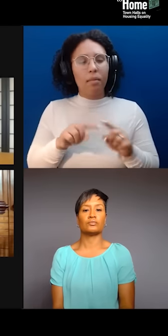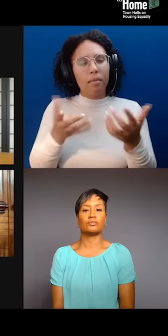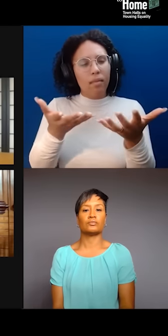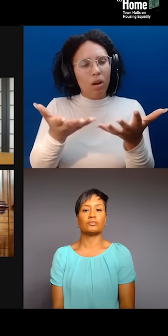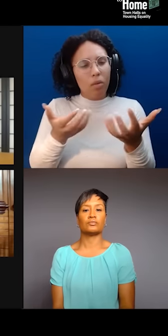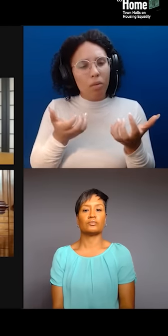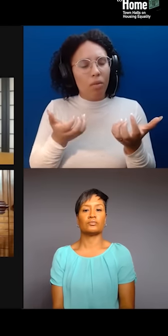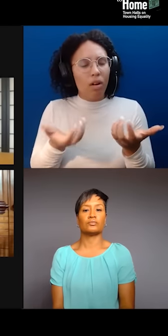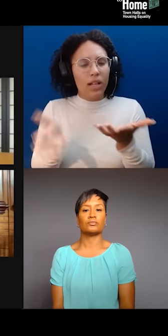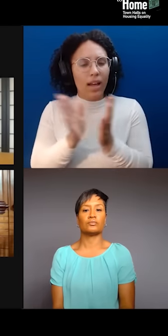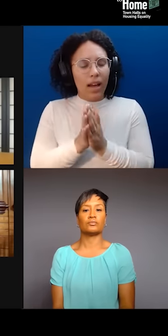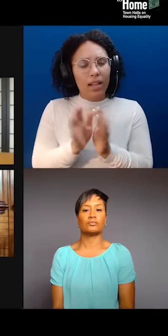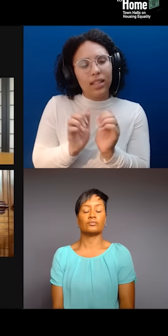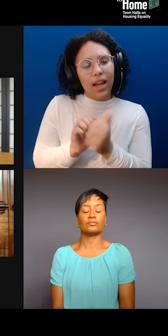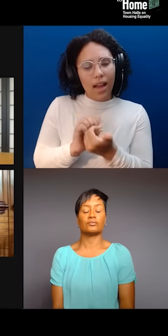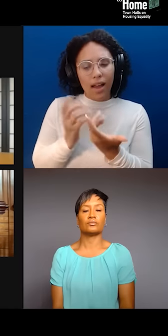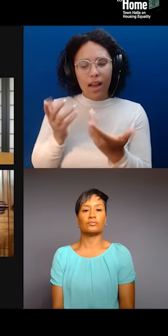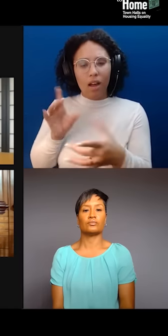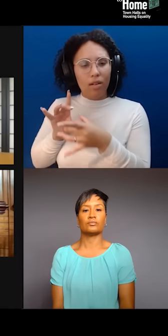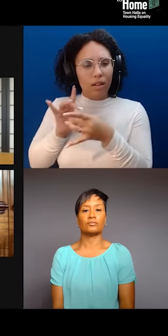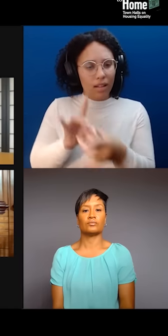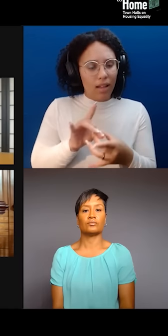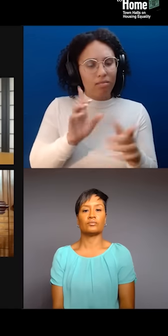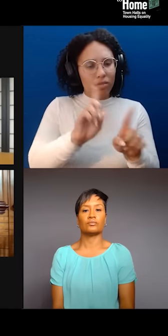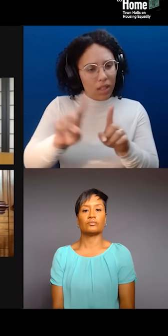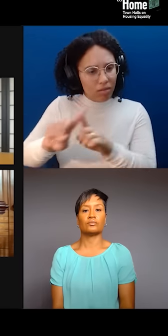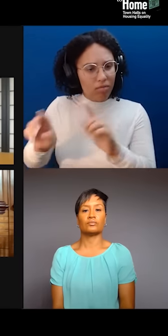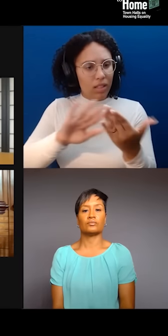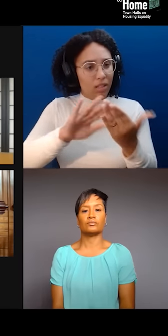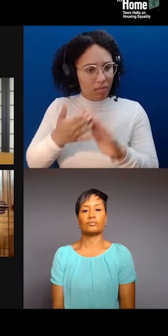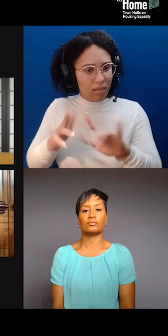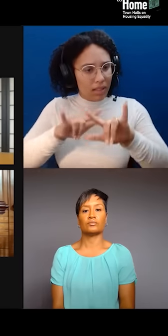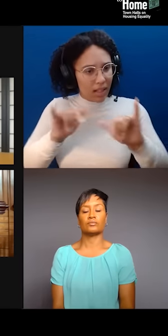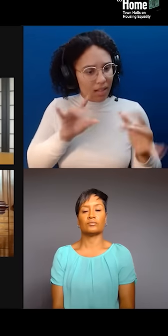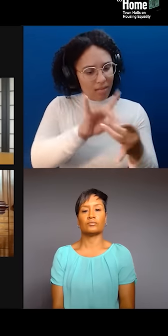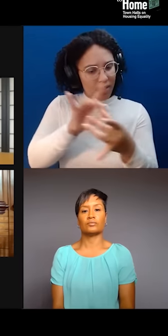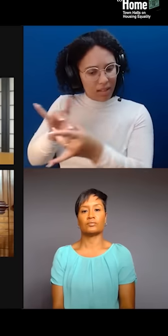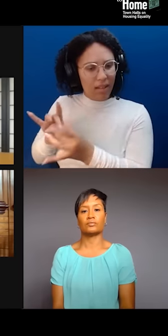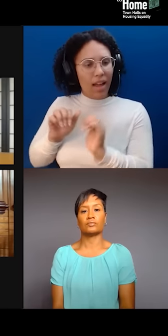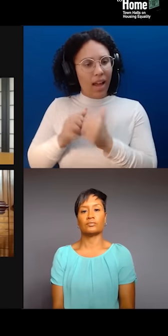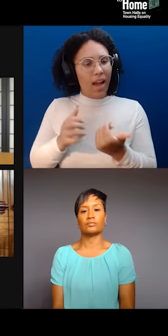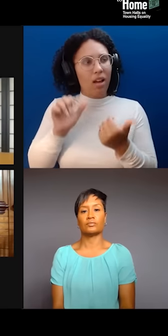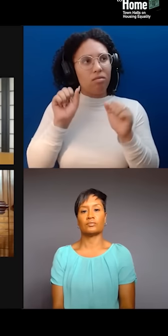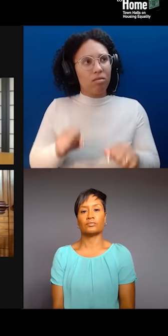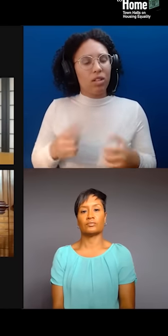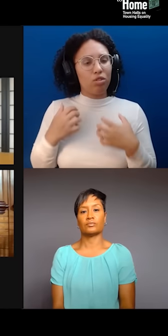that are historically marginalized? Djali, would you respond there please first? Absolutely.